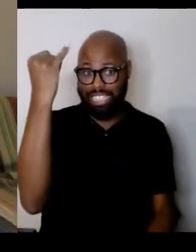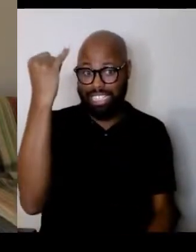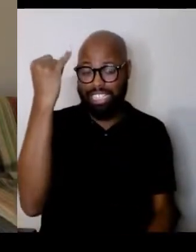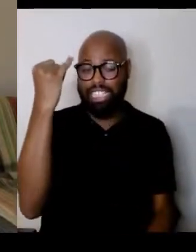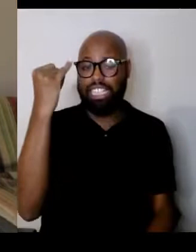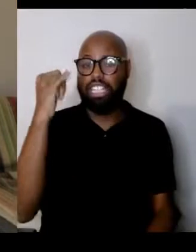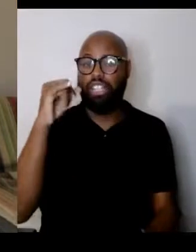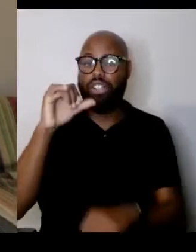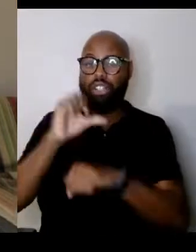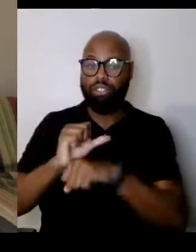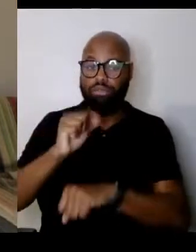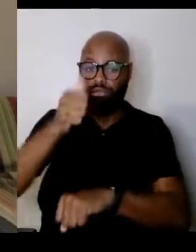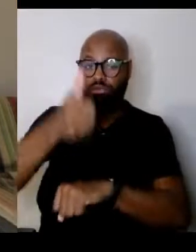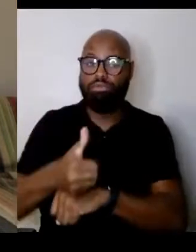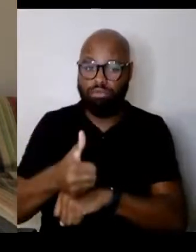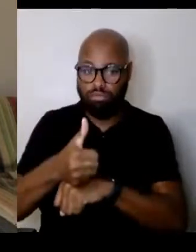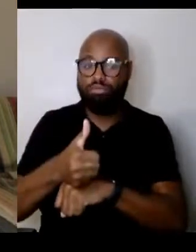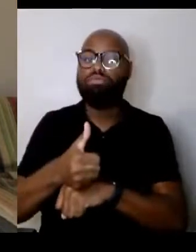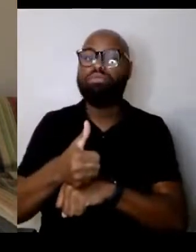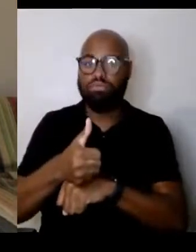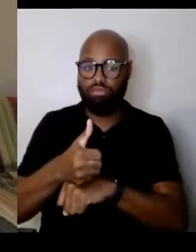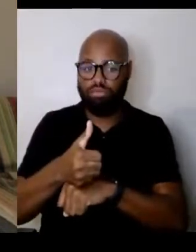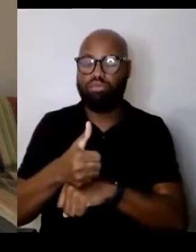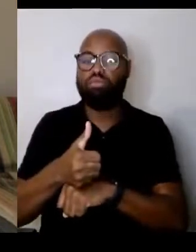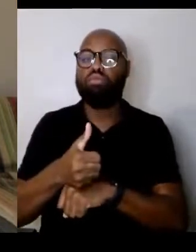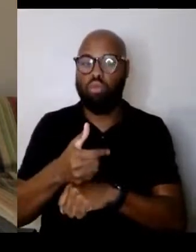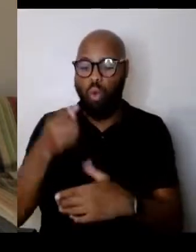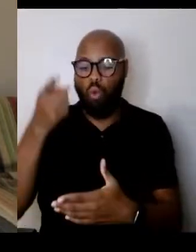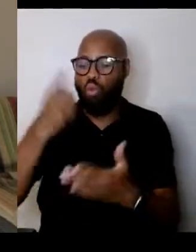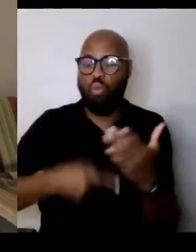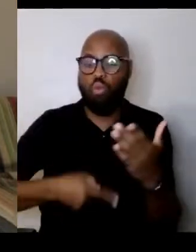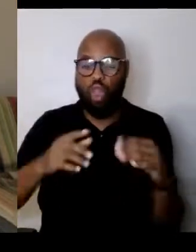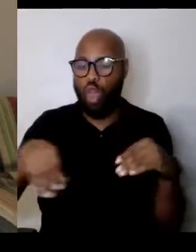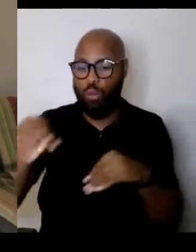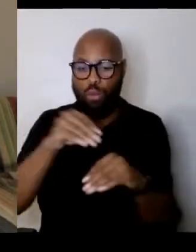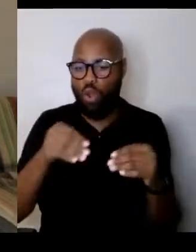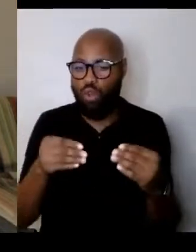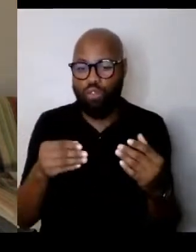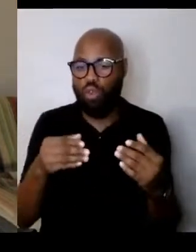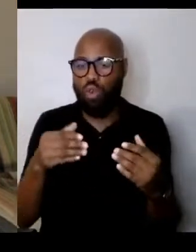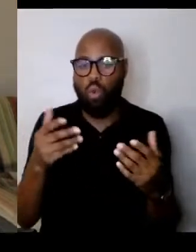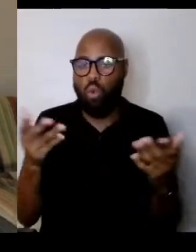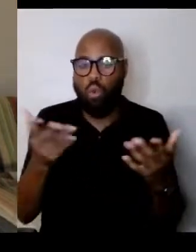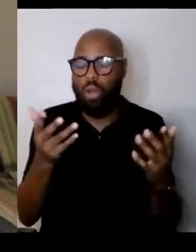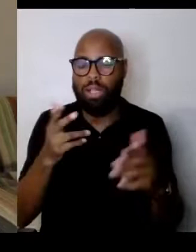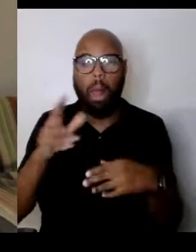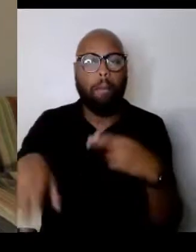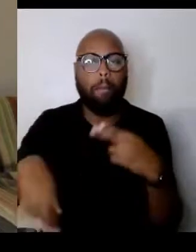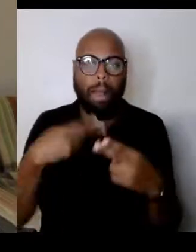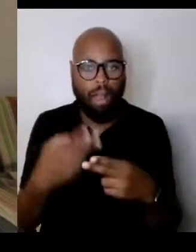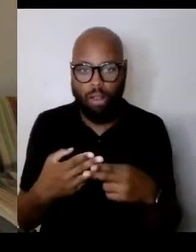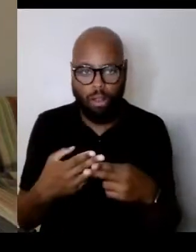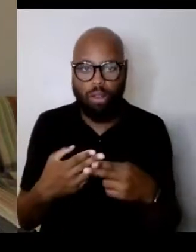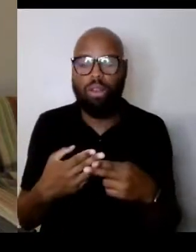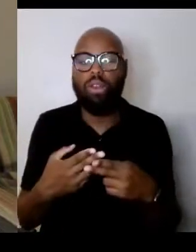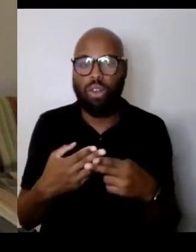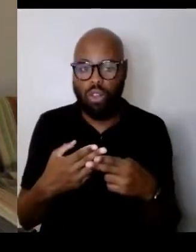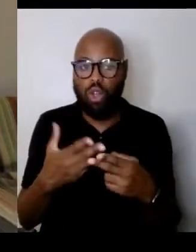what they, what the movement was about. So it may be the underlying cause